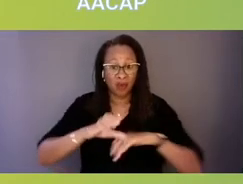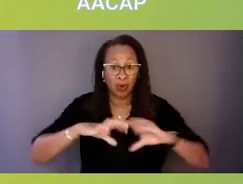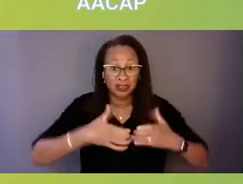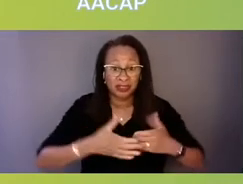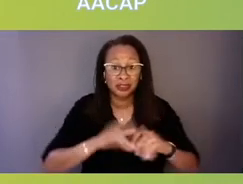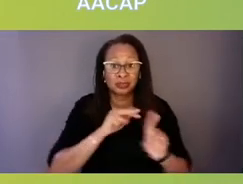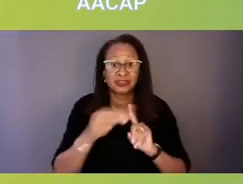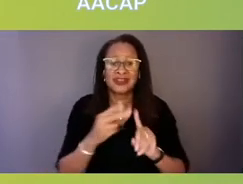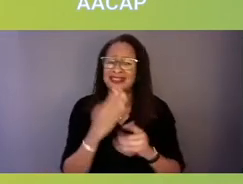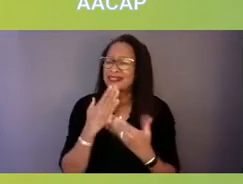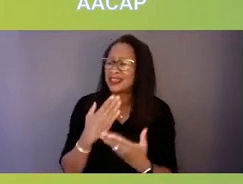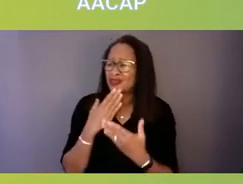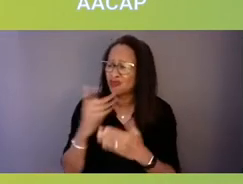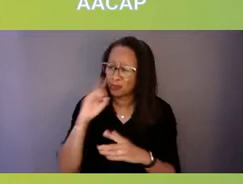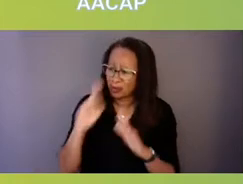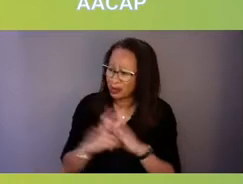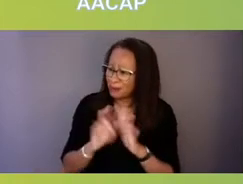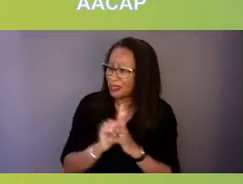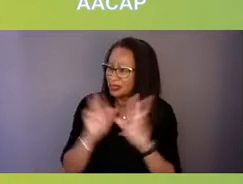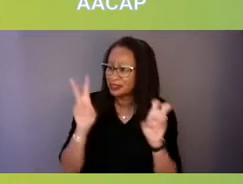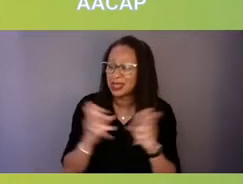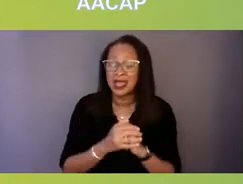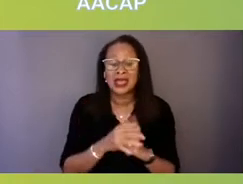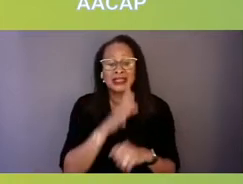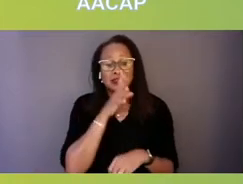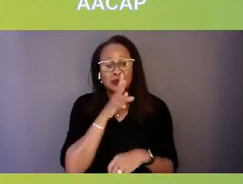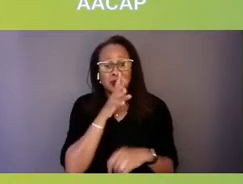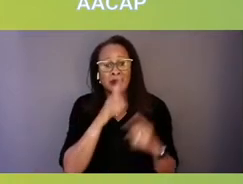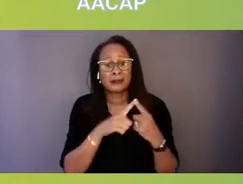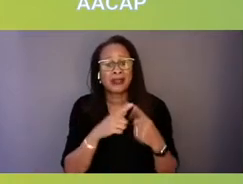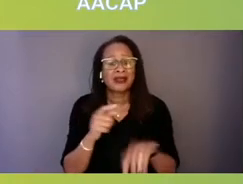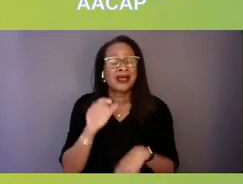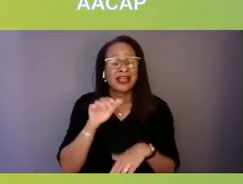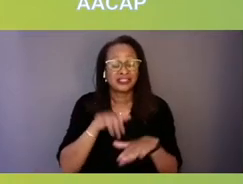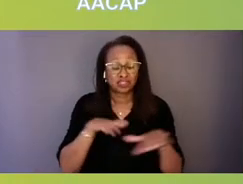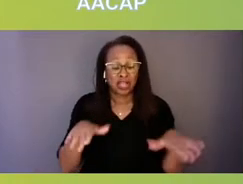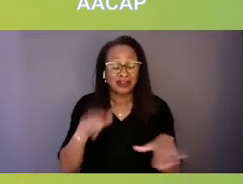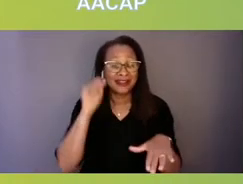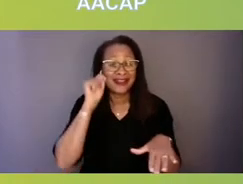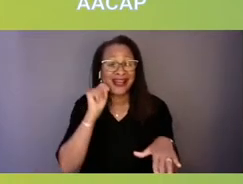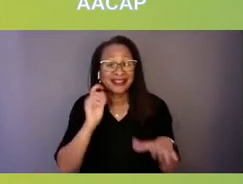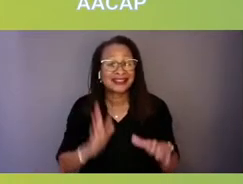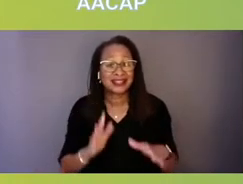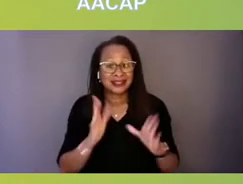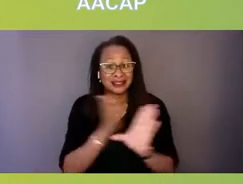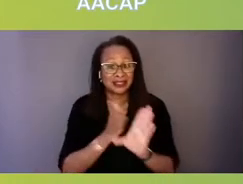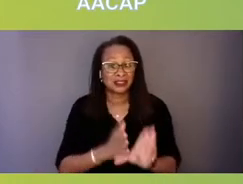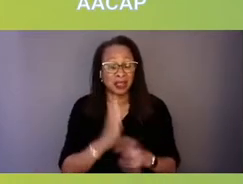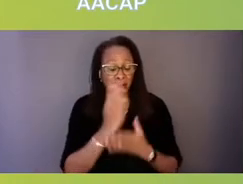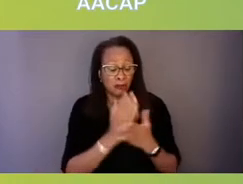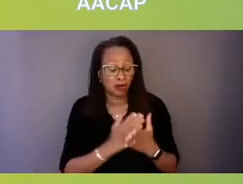it's really thinking about child and adolescent psychiatrists as a part of a treatment team and a physician-led team